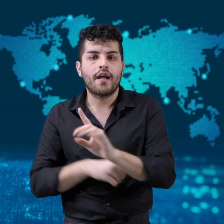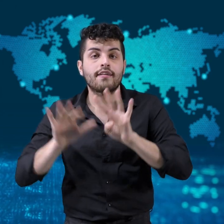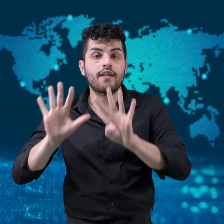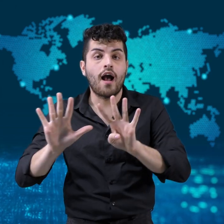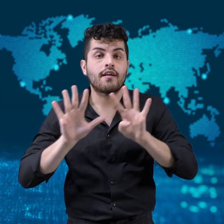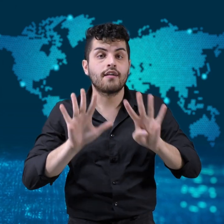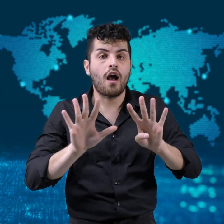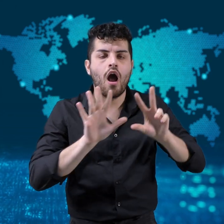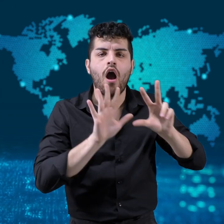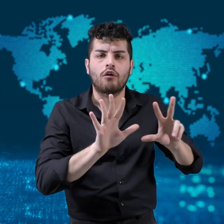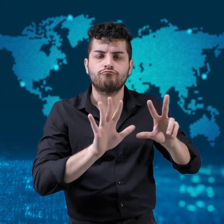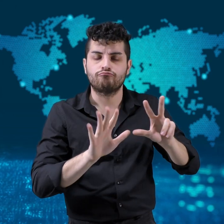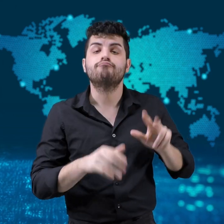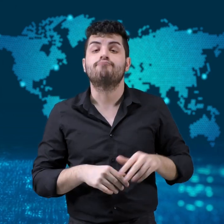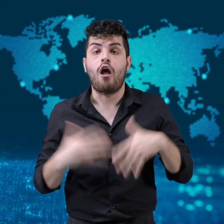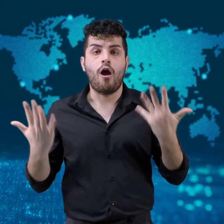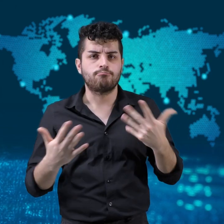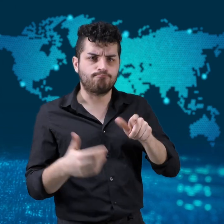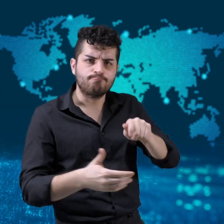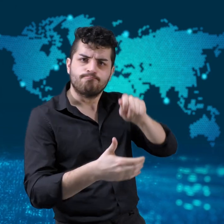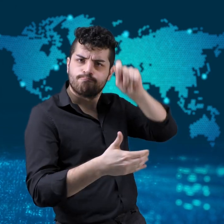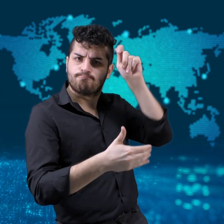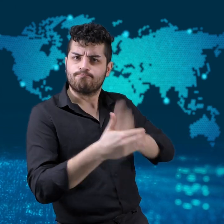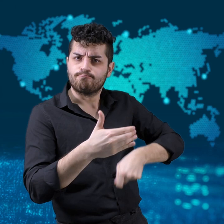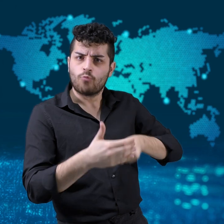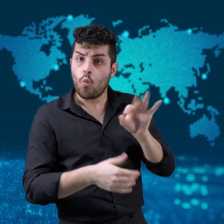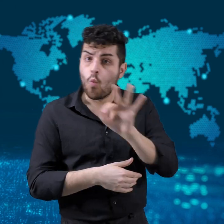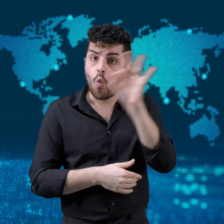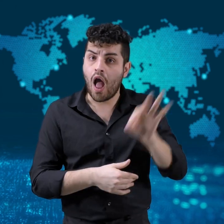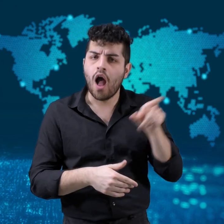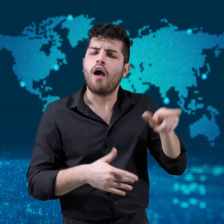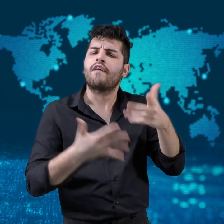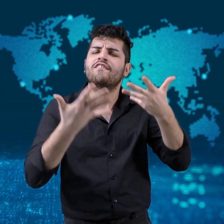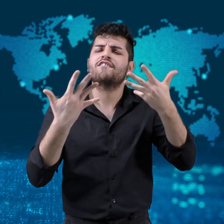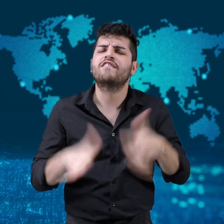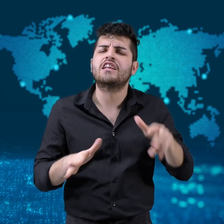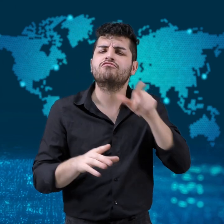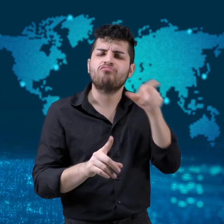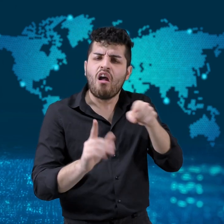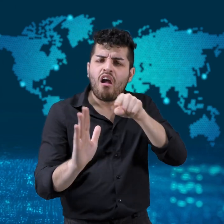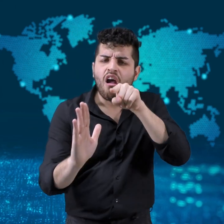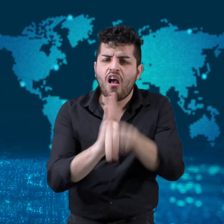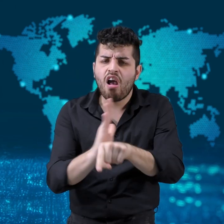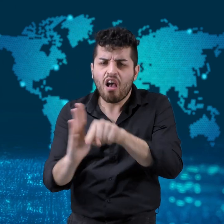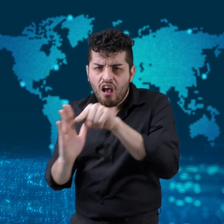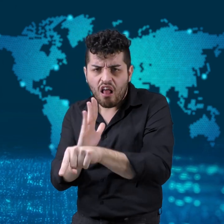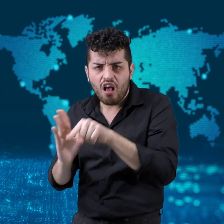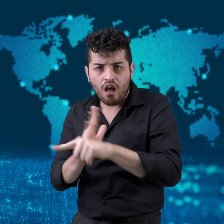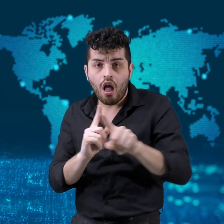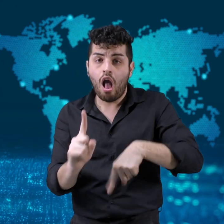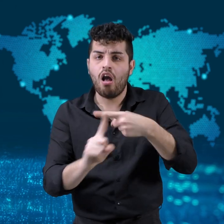The charges included persecution, violence,